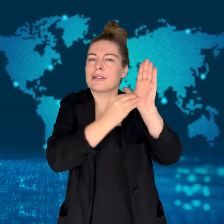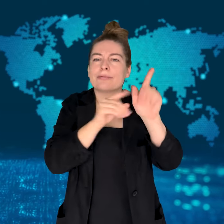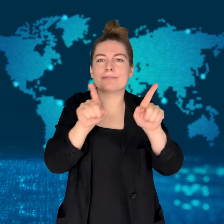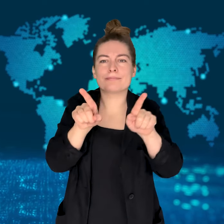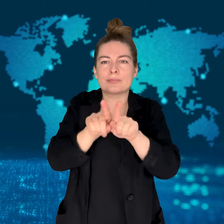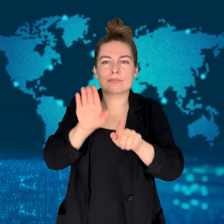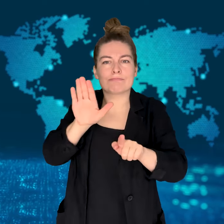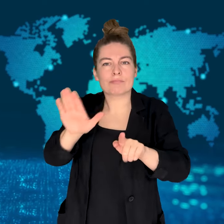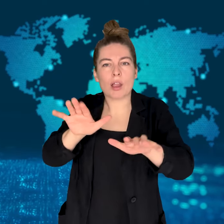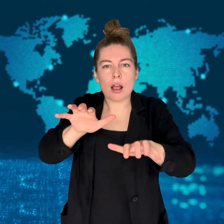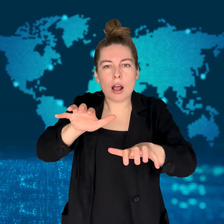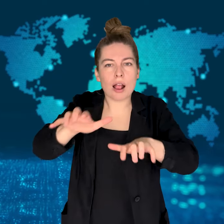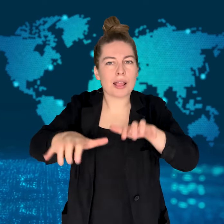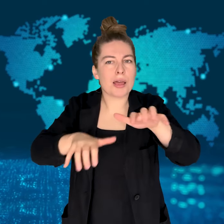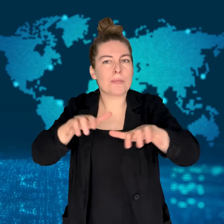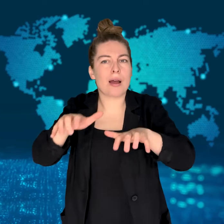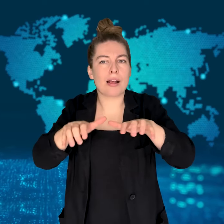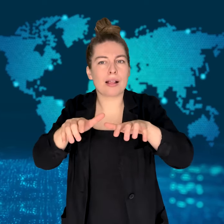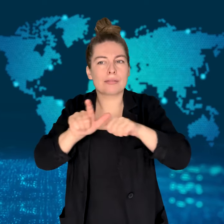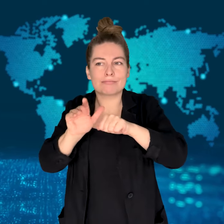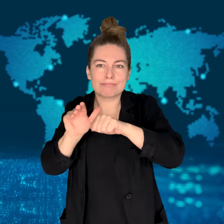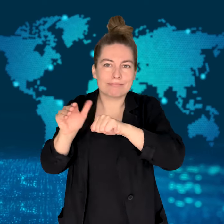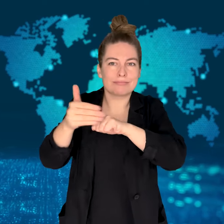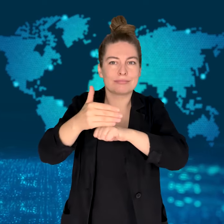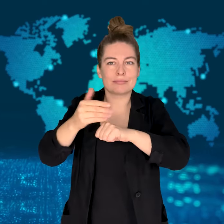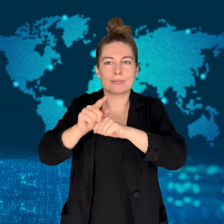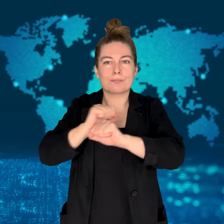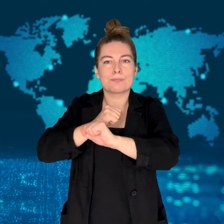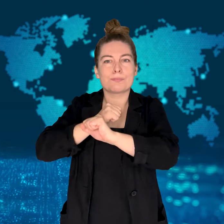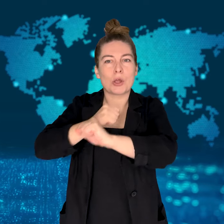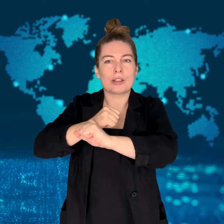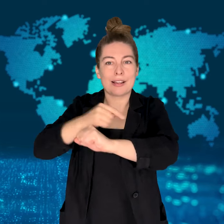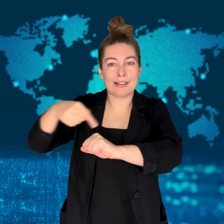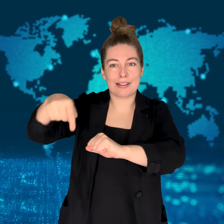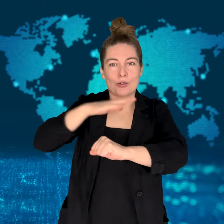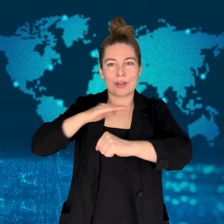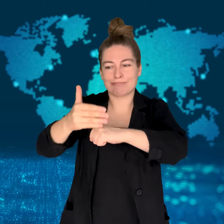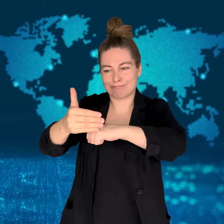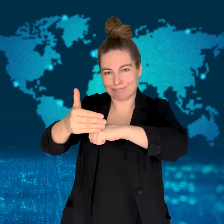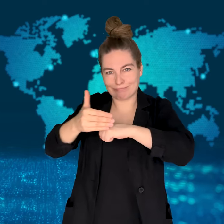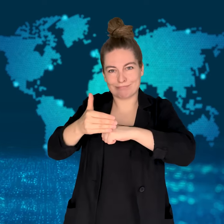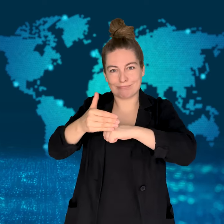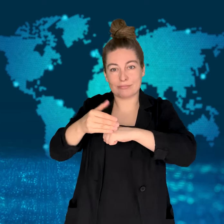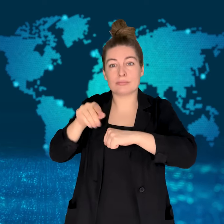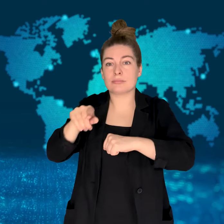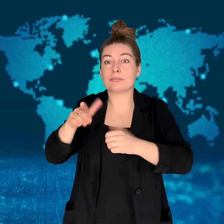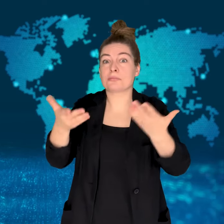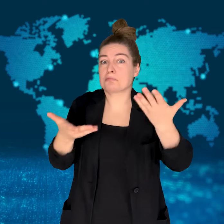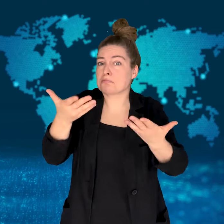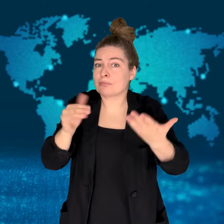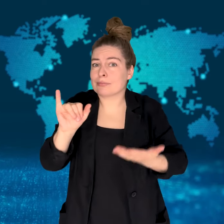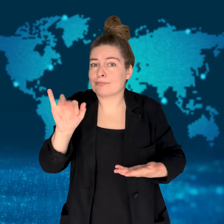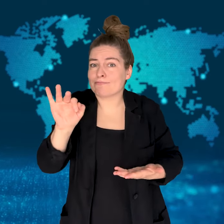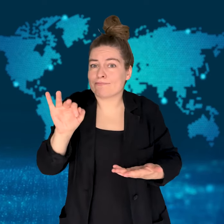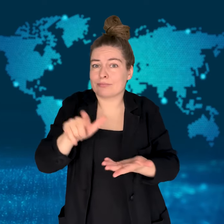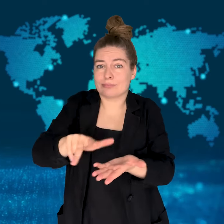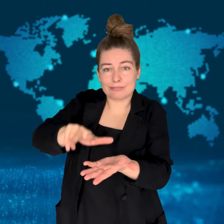the Animal Protection Act.